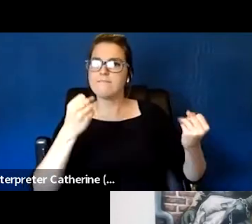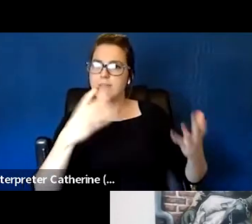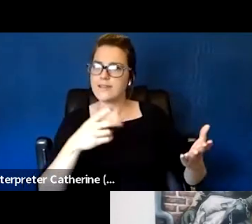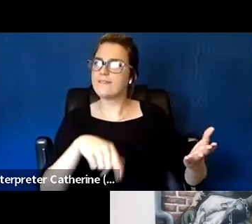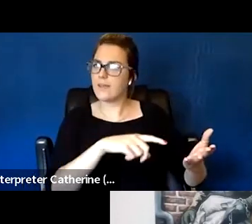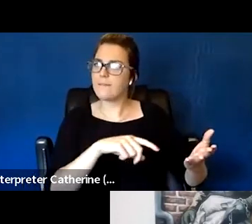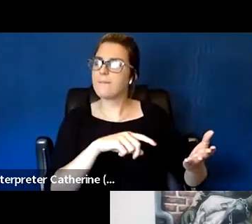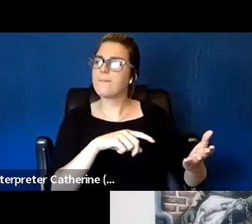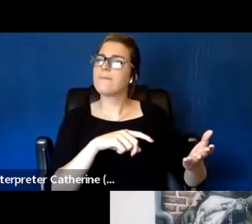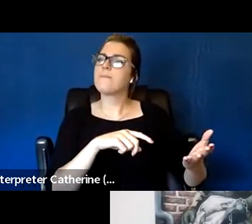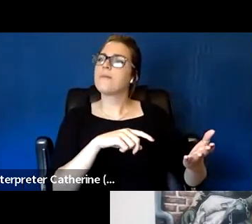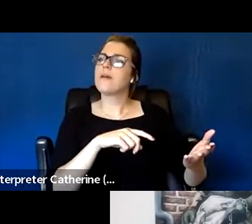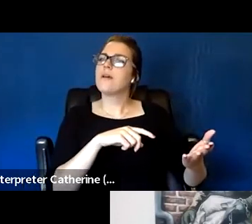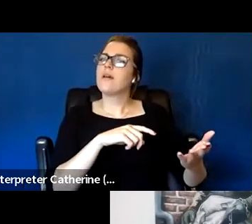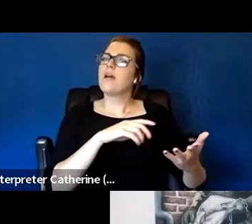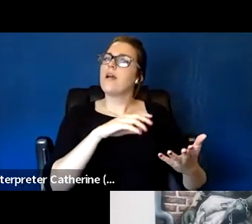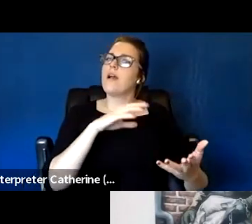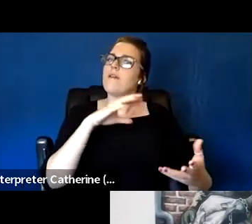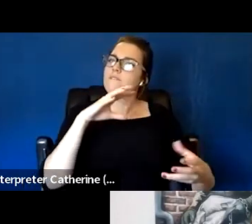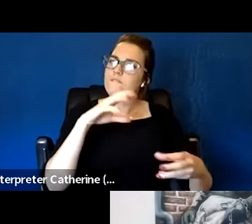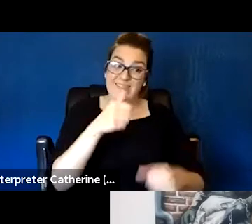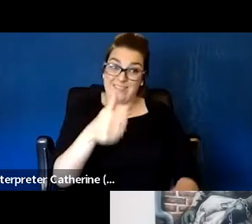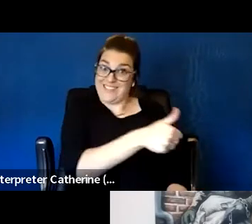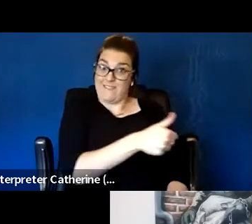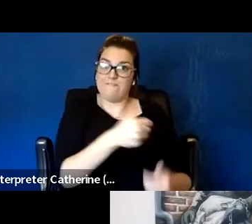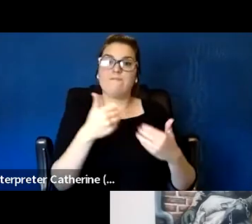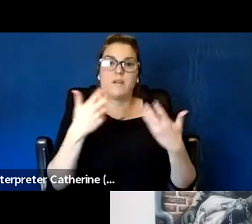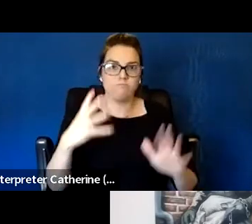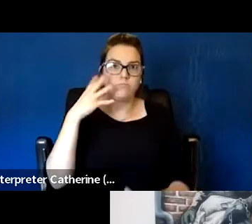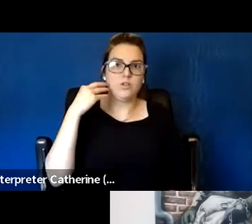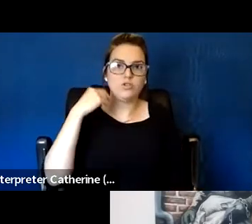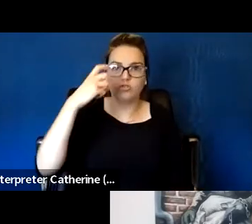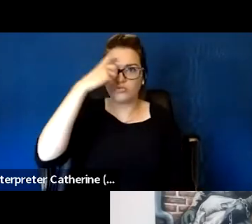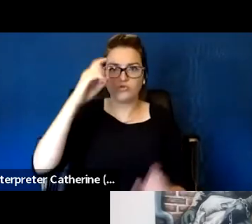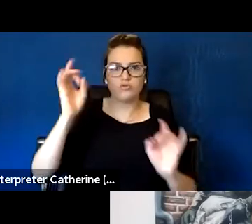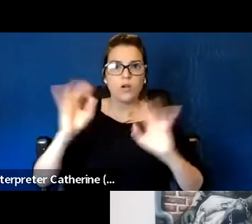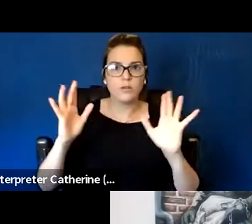involved in or experienced trauma themselves. So in many cases, it's 40%.